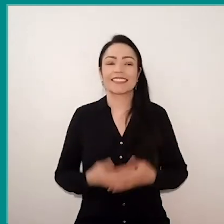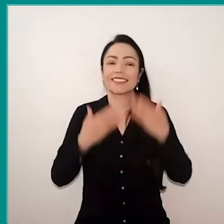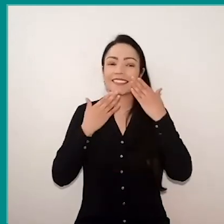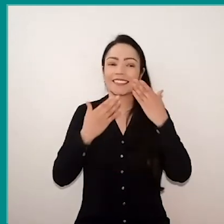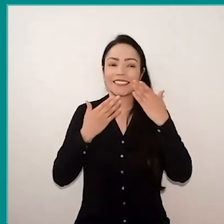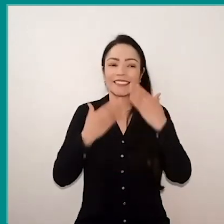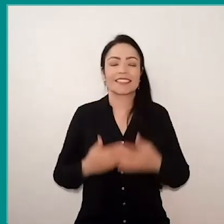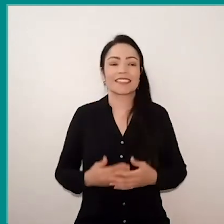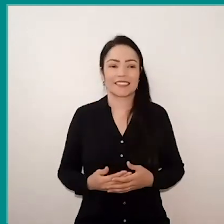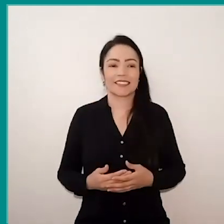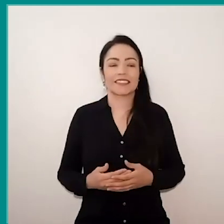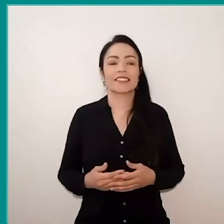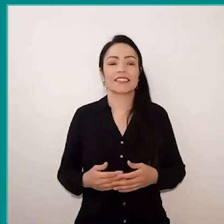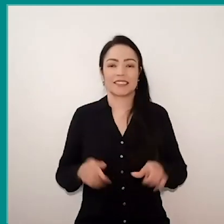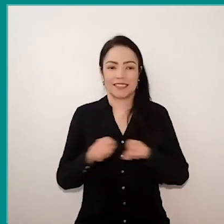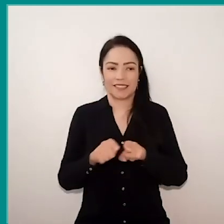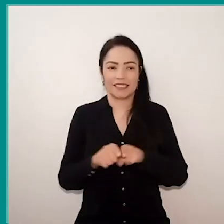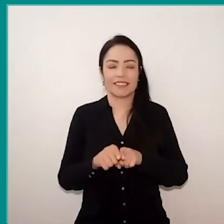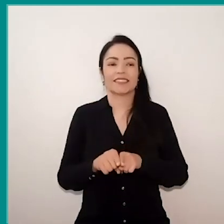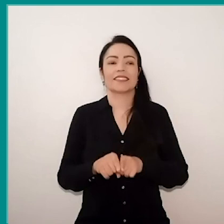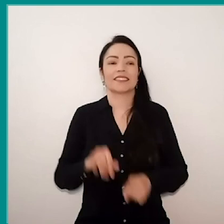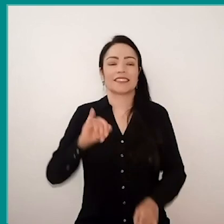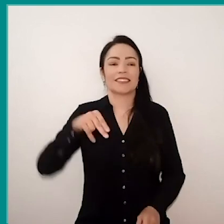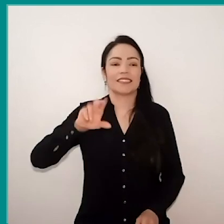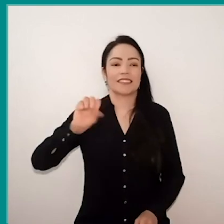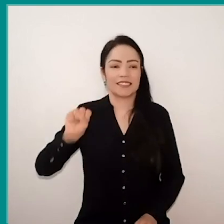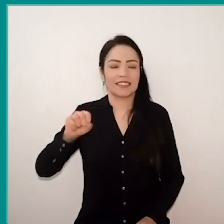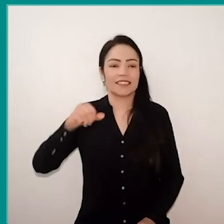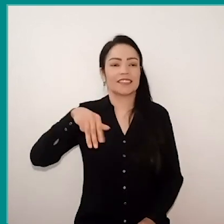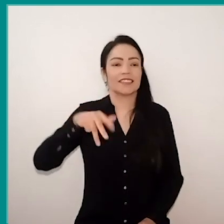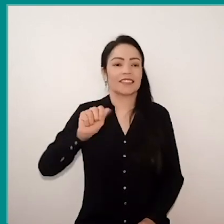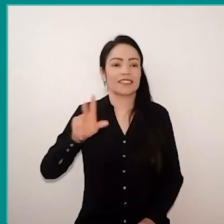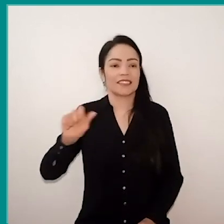I also thank Inés, to Maria Augusta, to Glaucio,